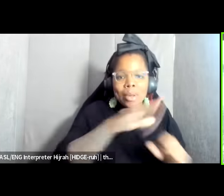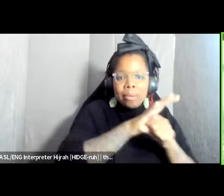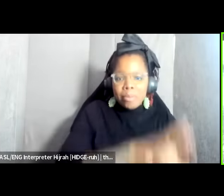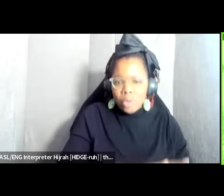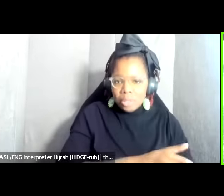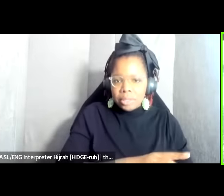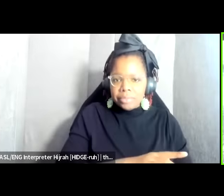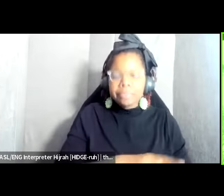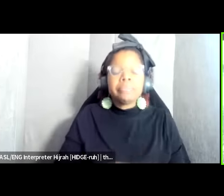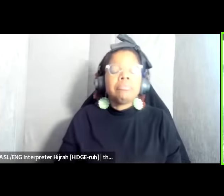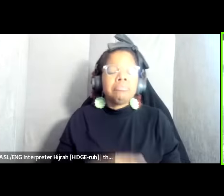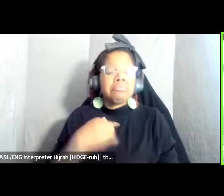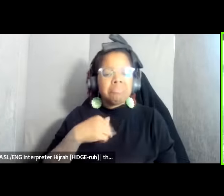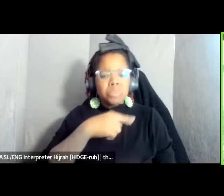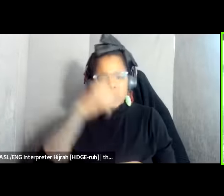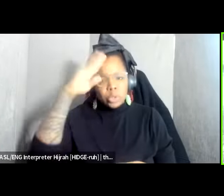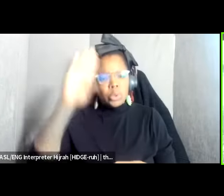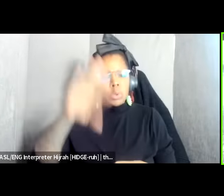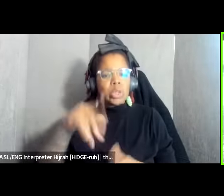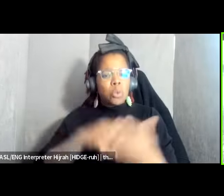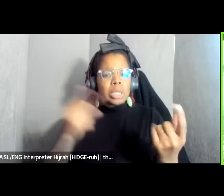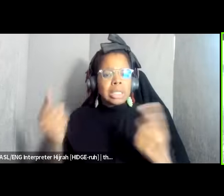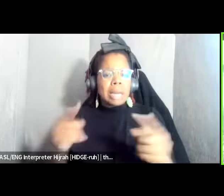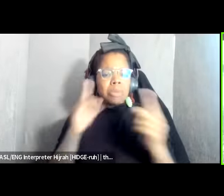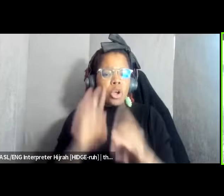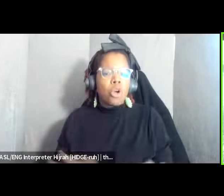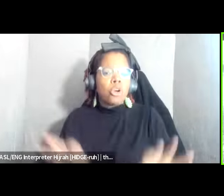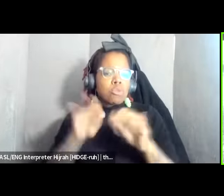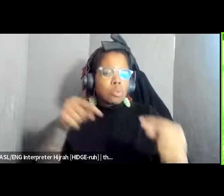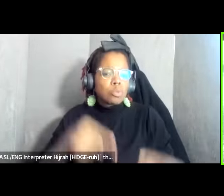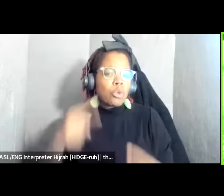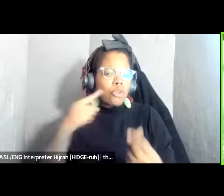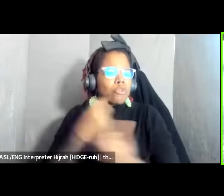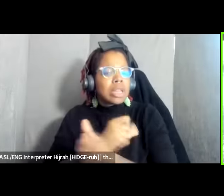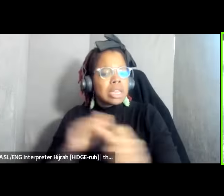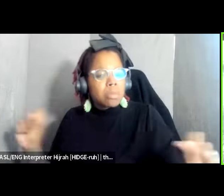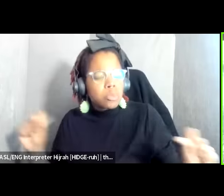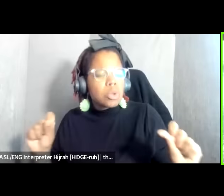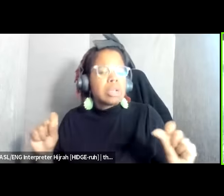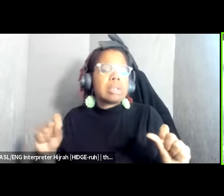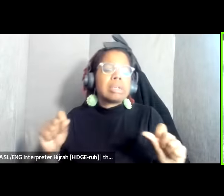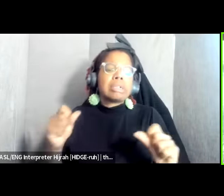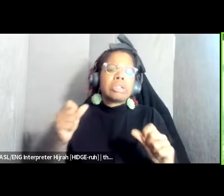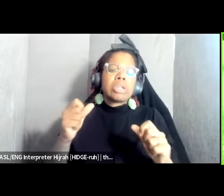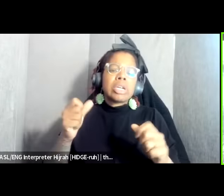that what's happening are critical struggles for Liberation for Freedom sovereignty and against